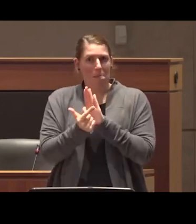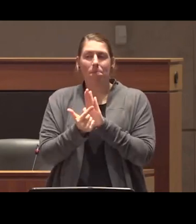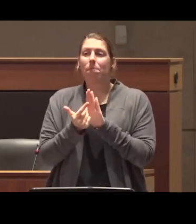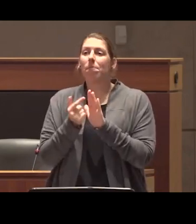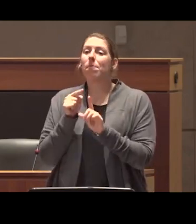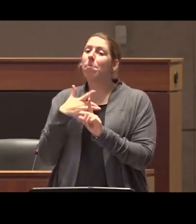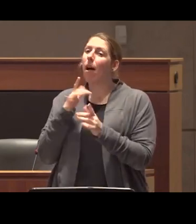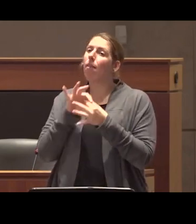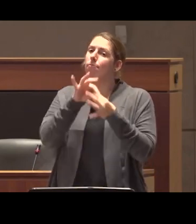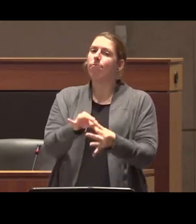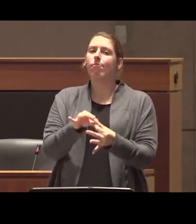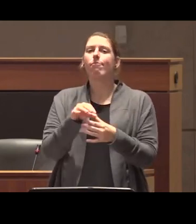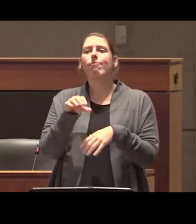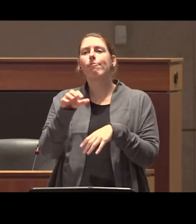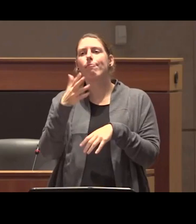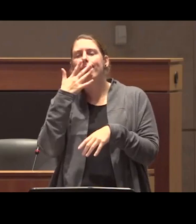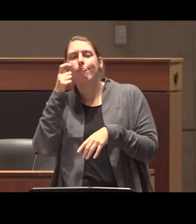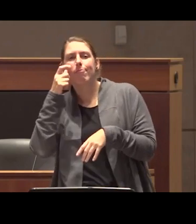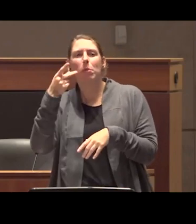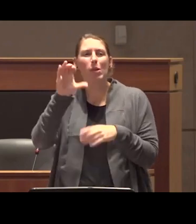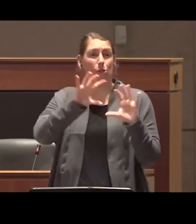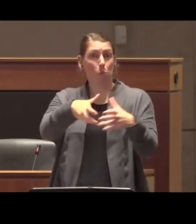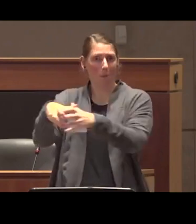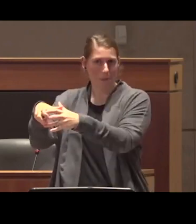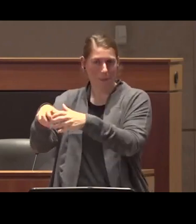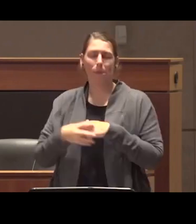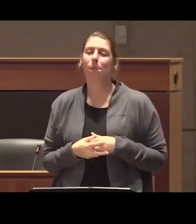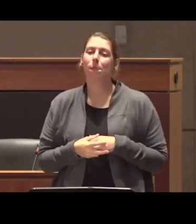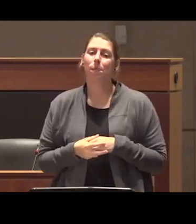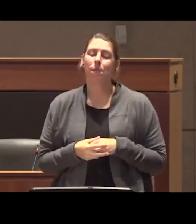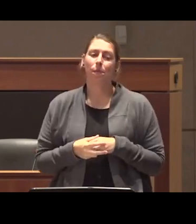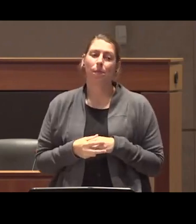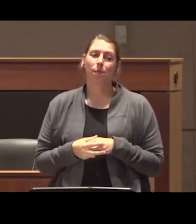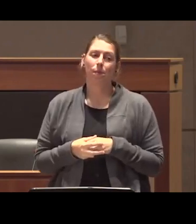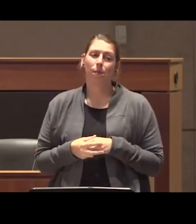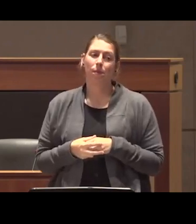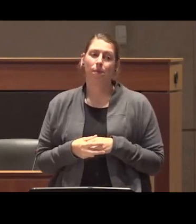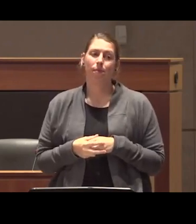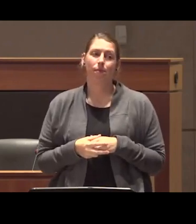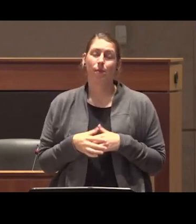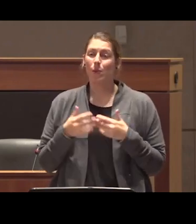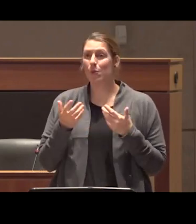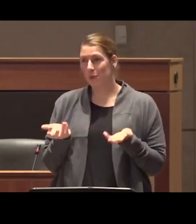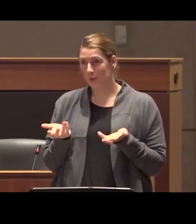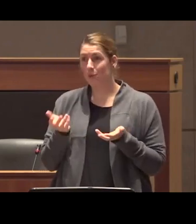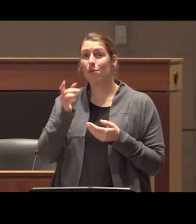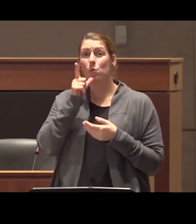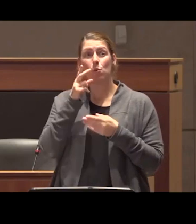associated with racialized communities and so we have kind of a face of psychedelic use now that is